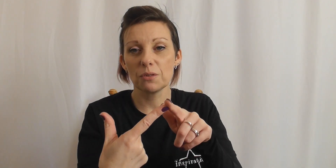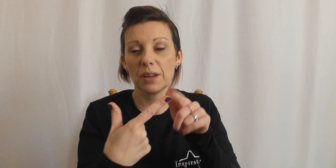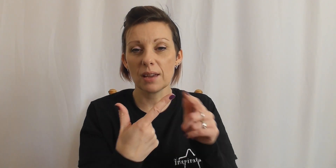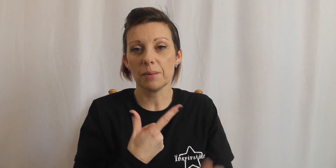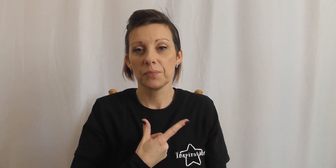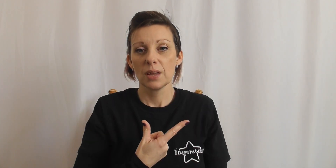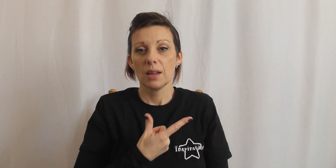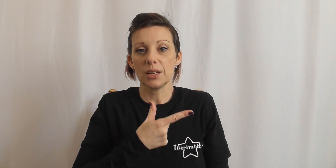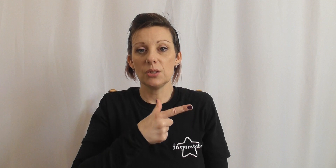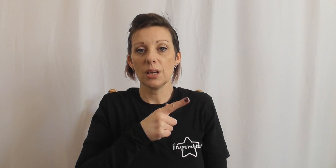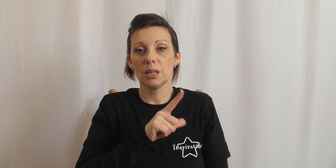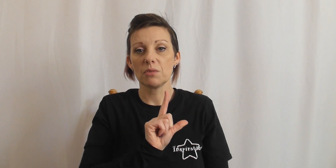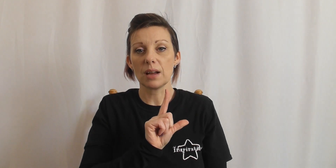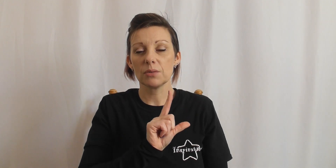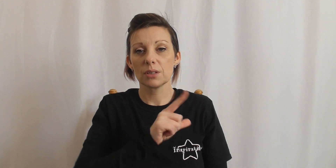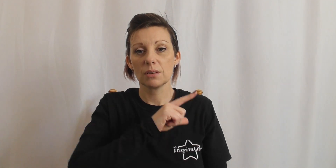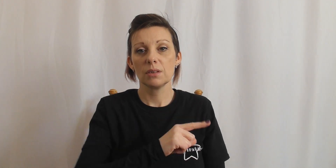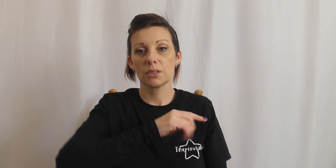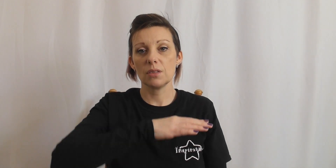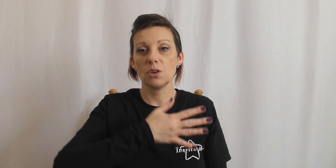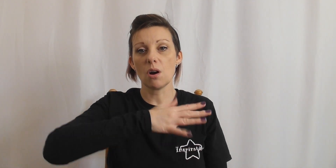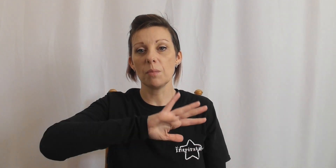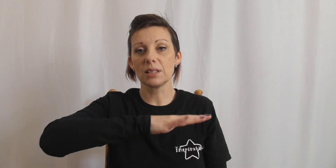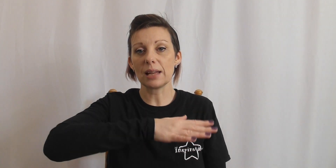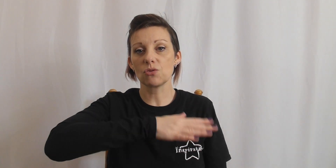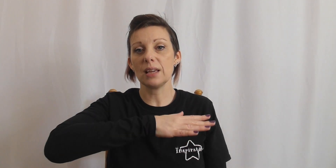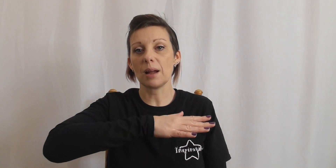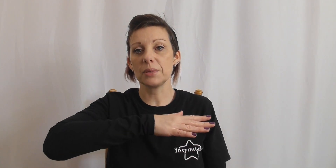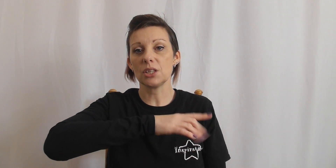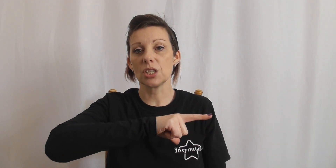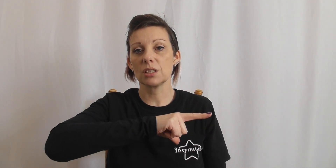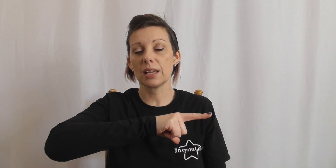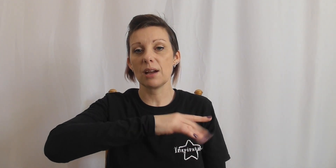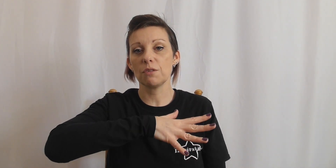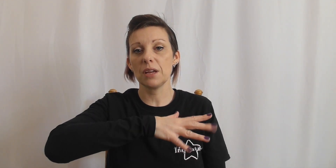finger and you turn them around so your arm is naturally in that position stick out your finger